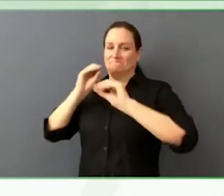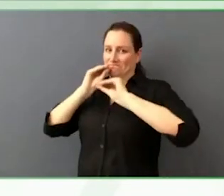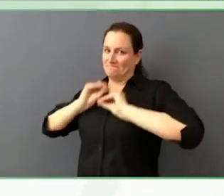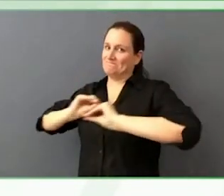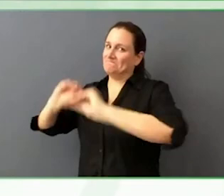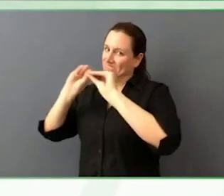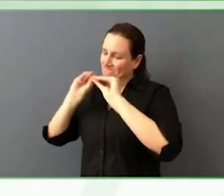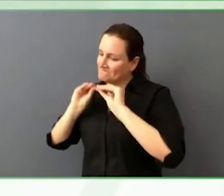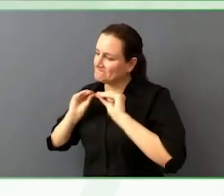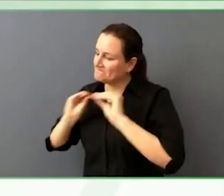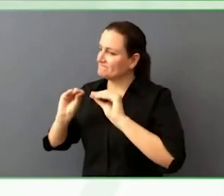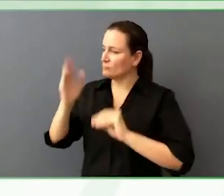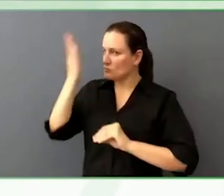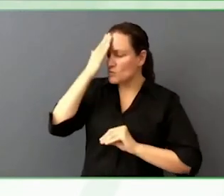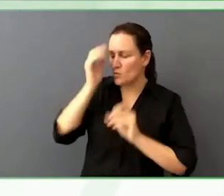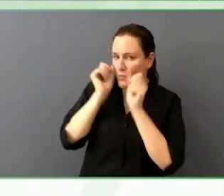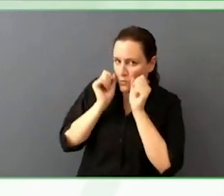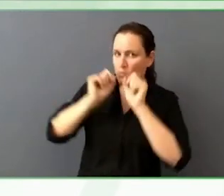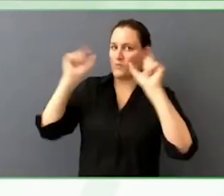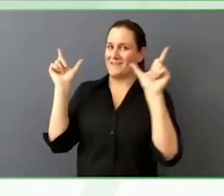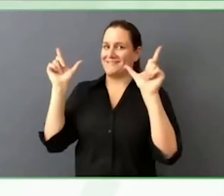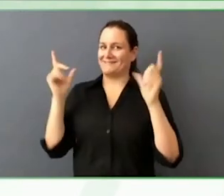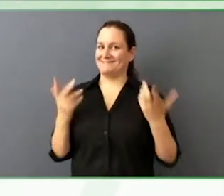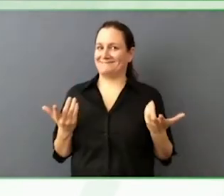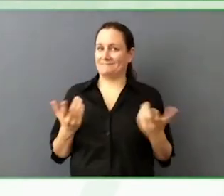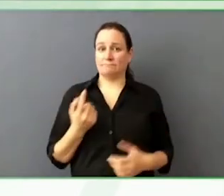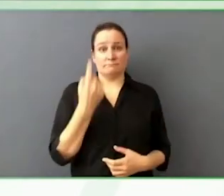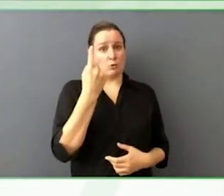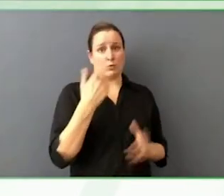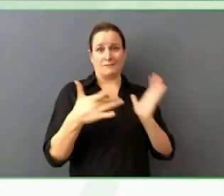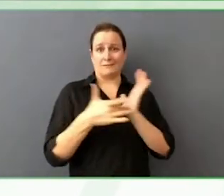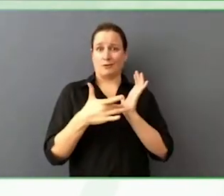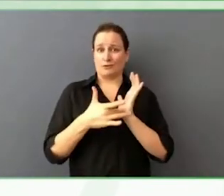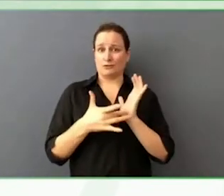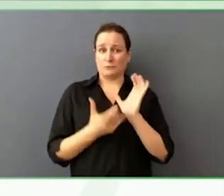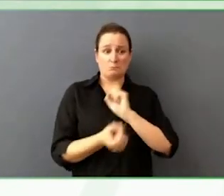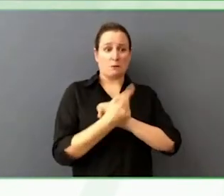Holden running around putting out fires. Across the company.